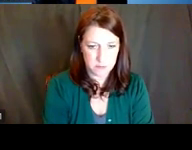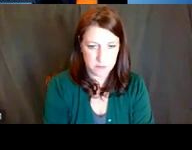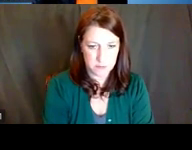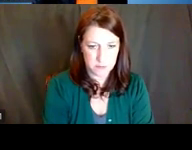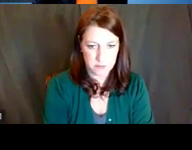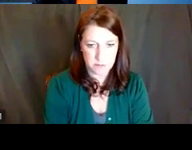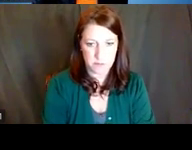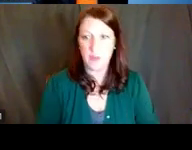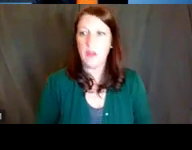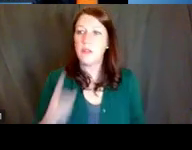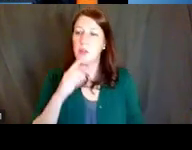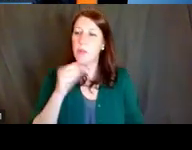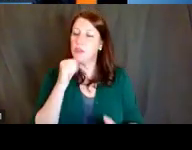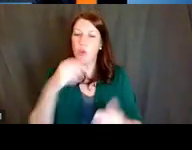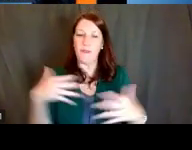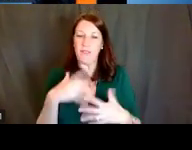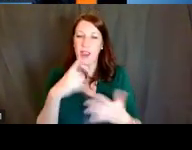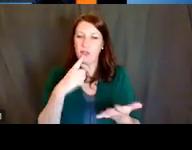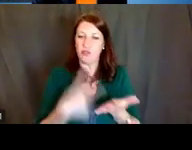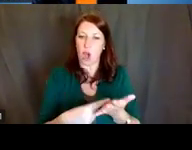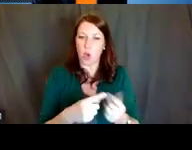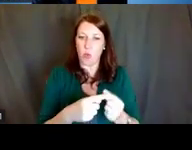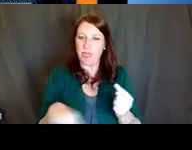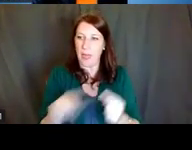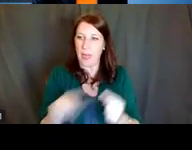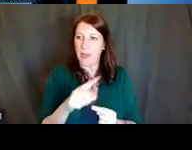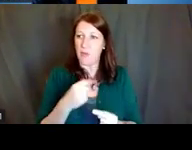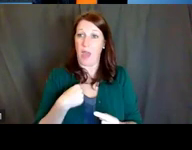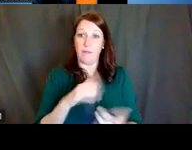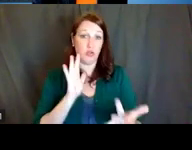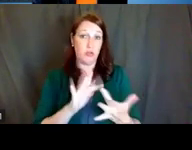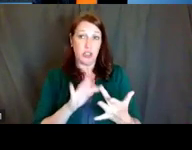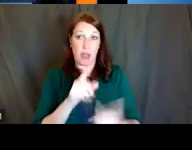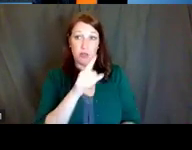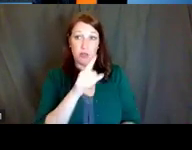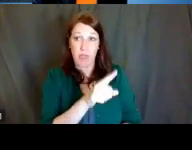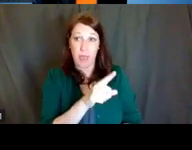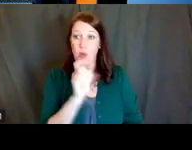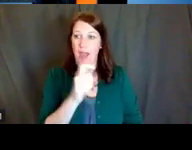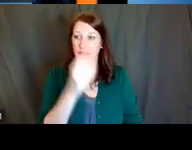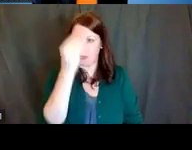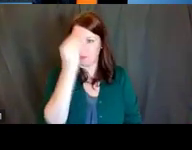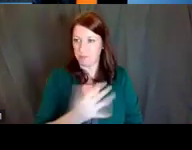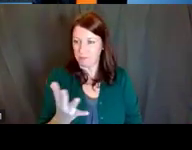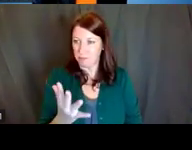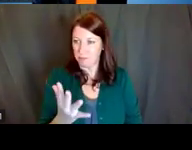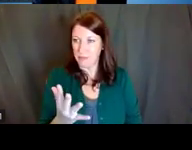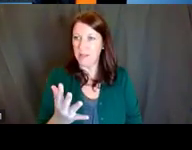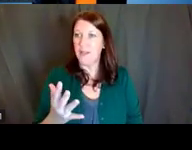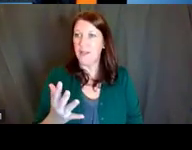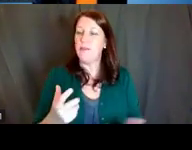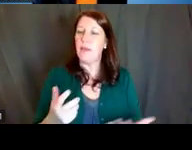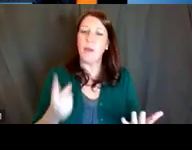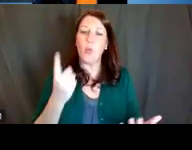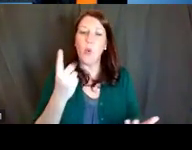But what do you do when you do want to reach out to them? You have to give them something, right? So submit maybe a one to two page concept.